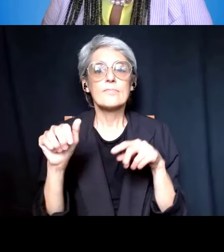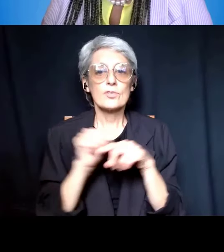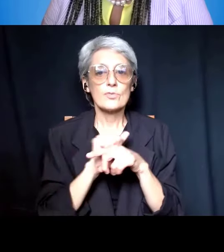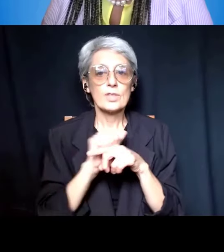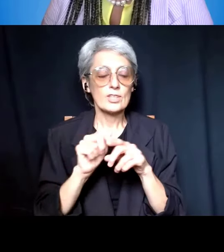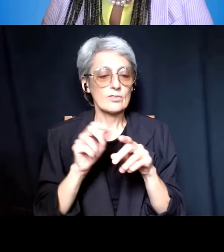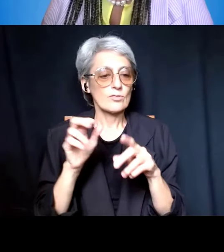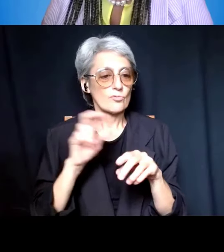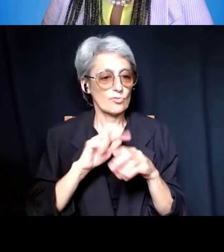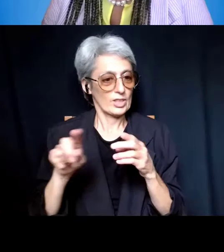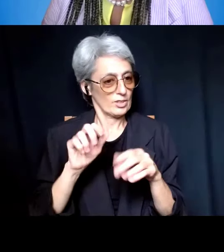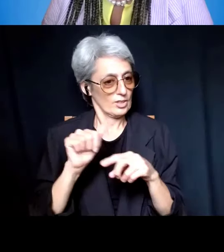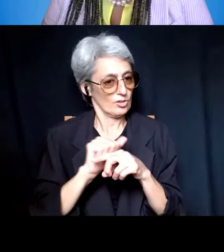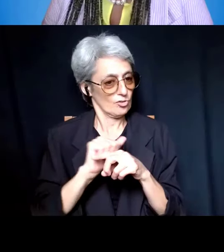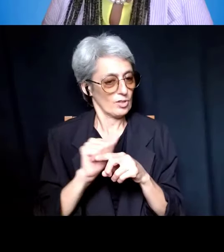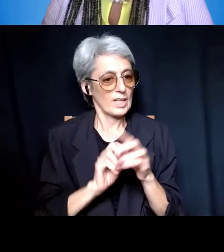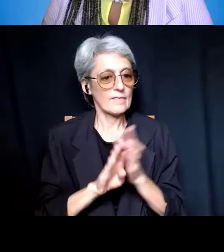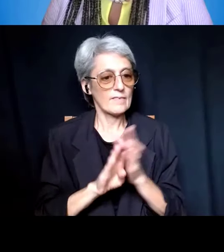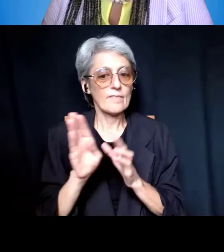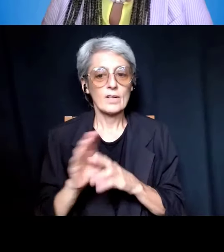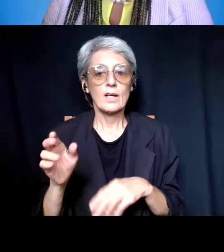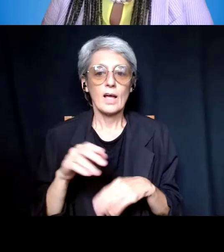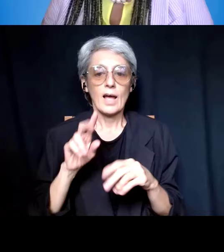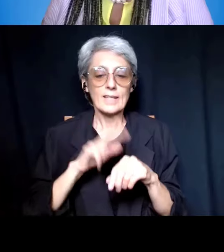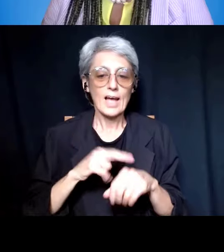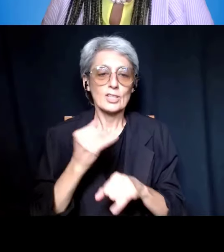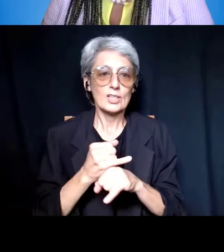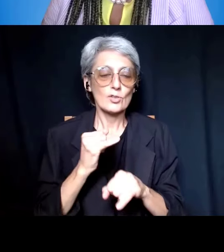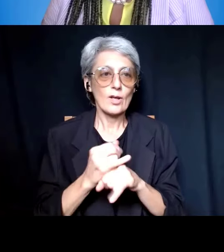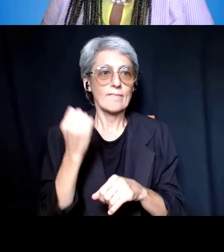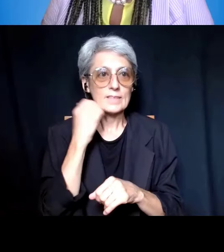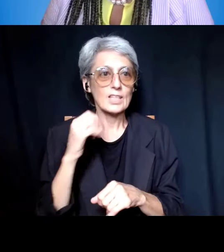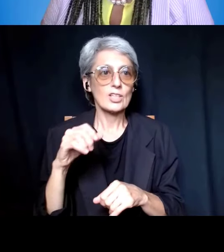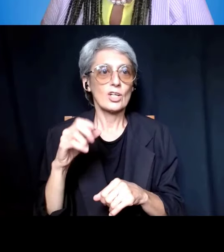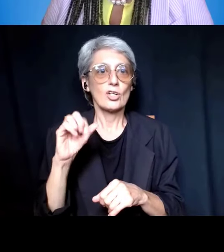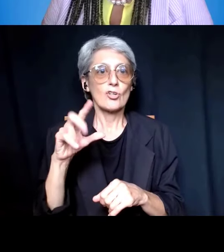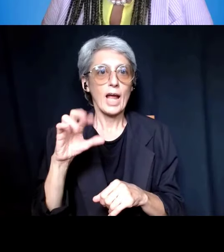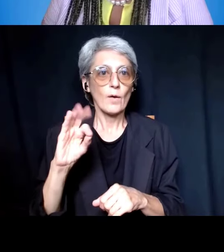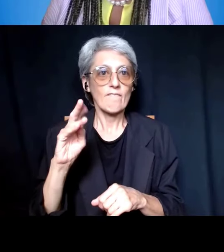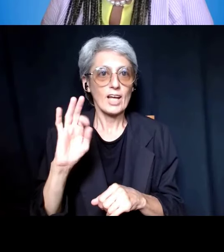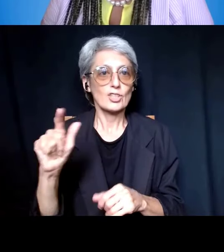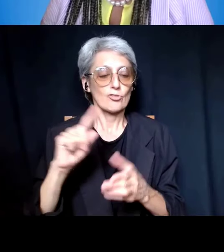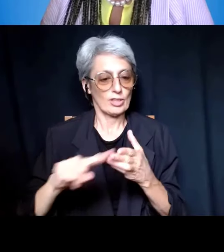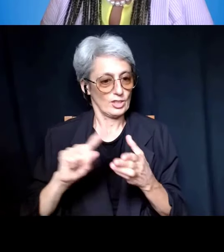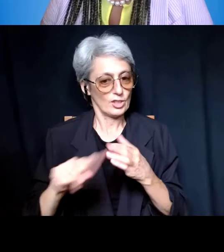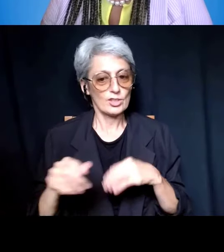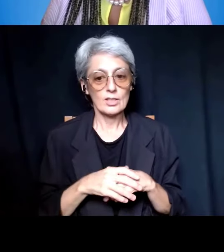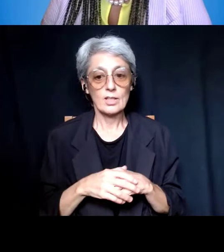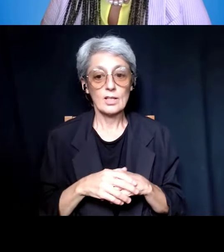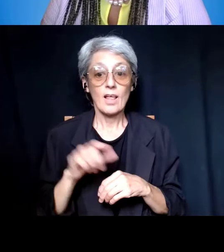and Craniofacial Research. Please note this webinar is not intended to be comprehensive of all of the expectations